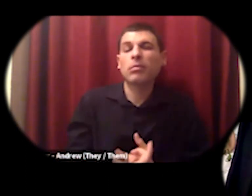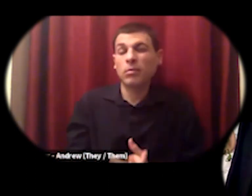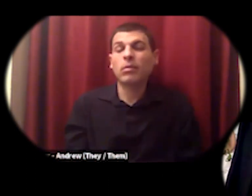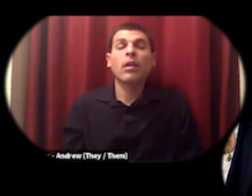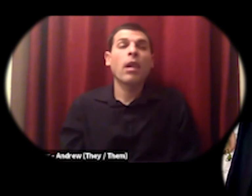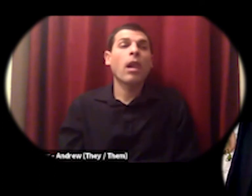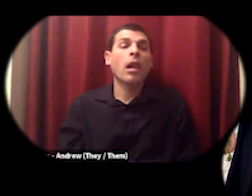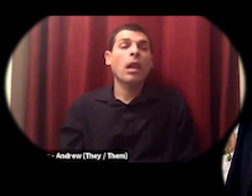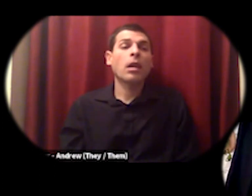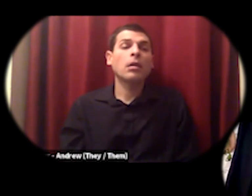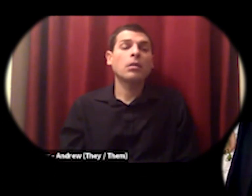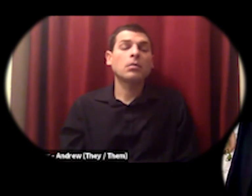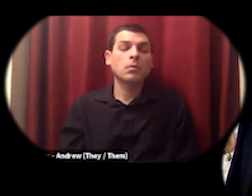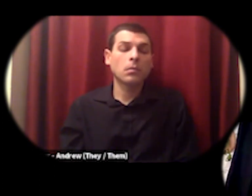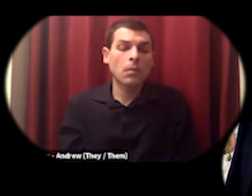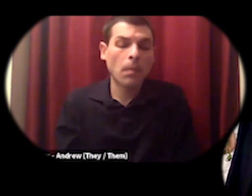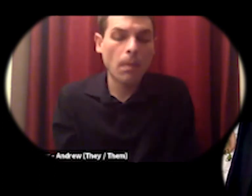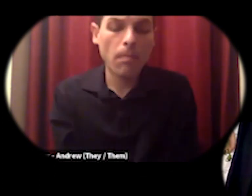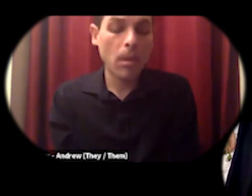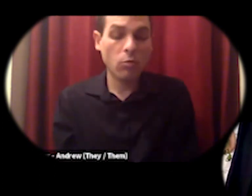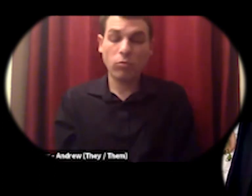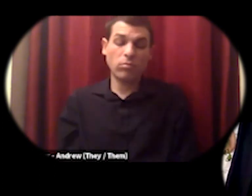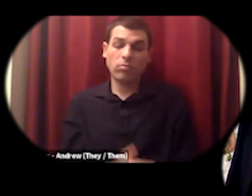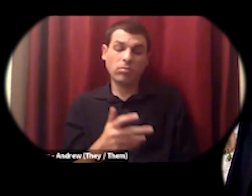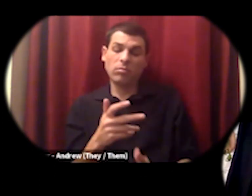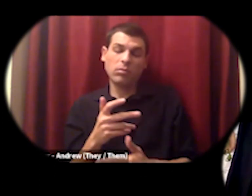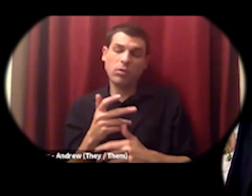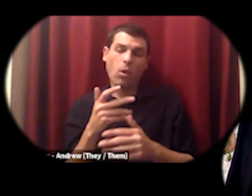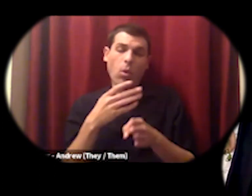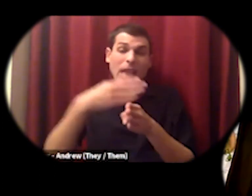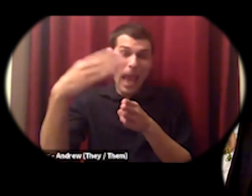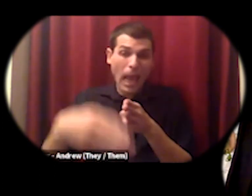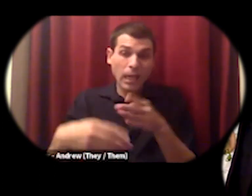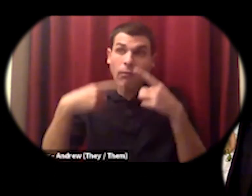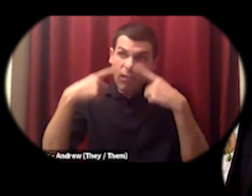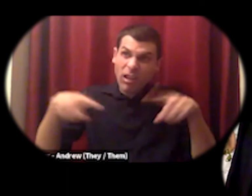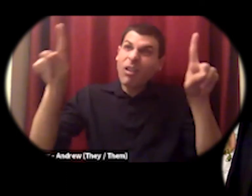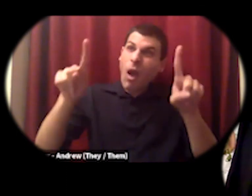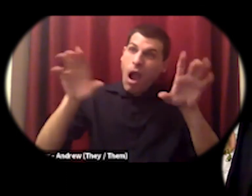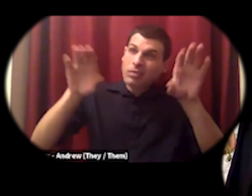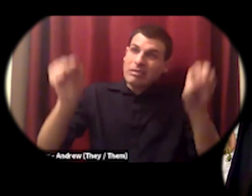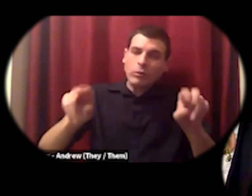any group that started a cooperative together for meeting their needs through